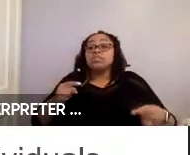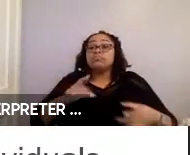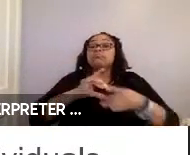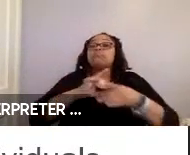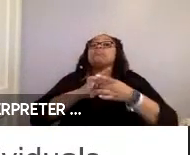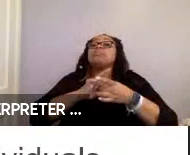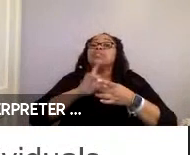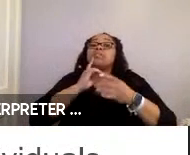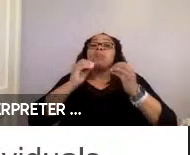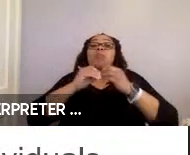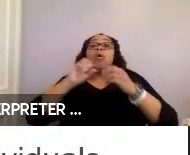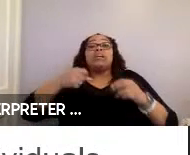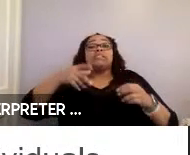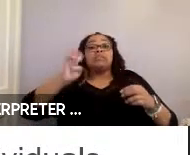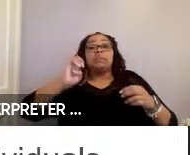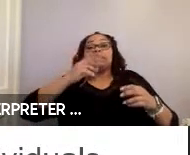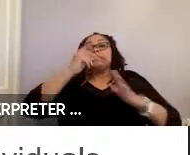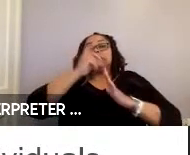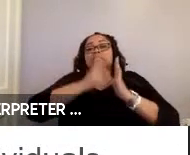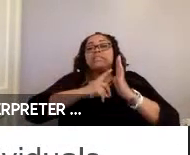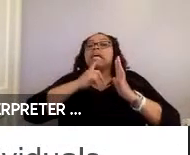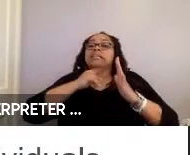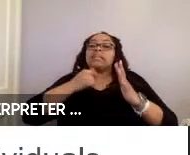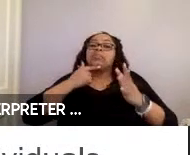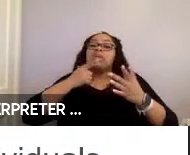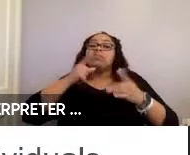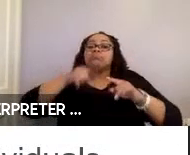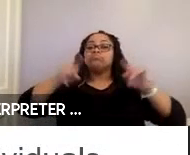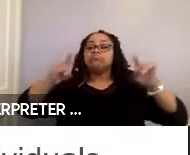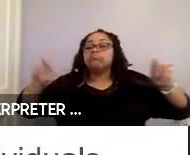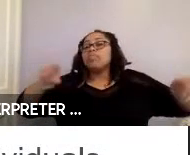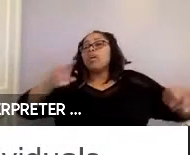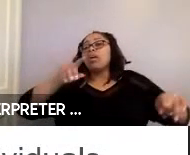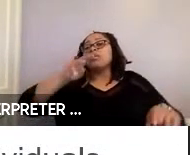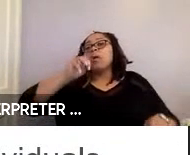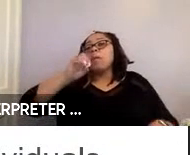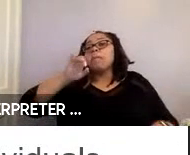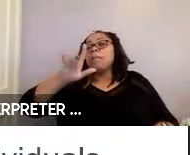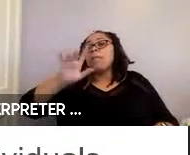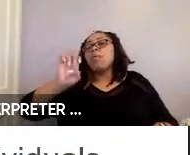space and designs that accommodate diverse mobility devices. Next.